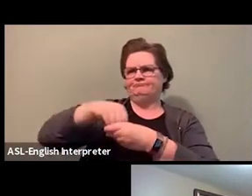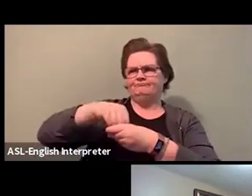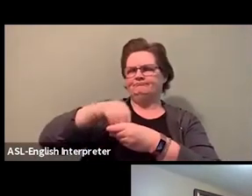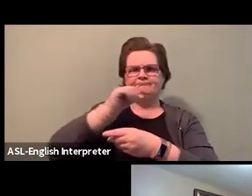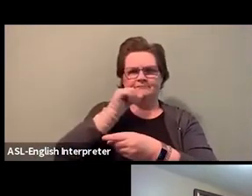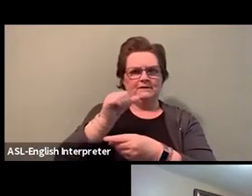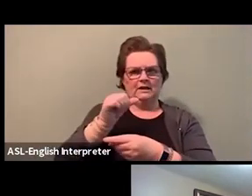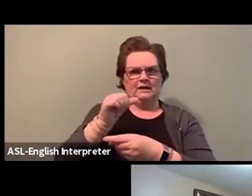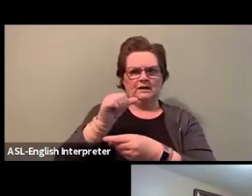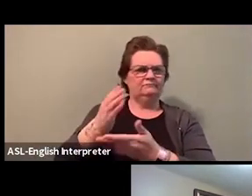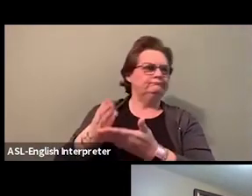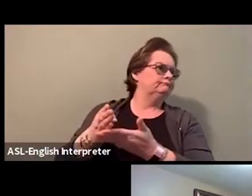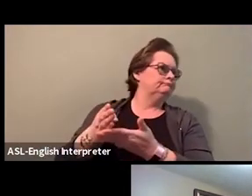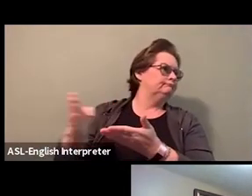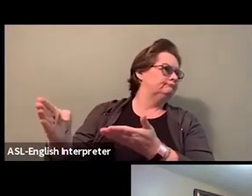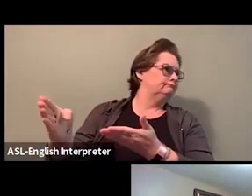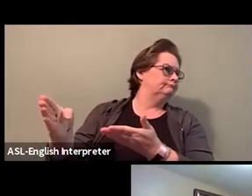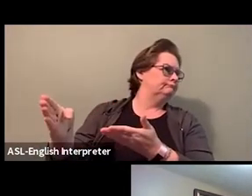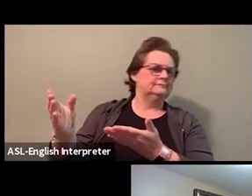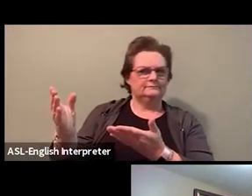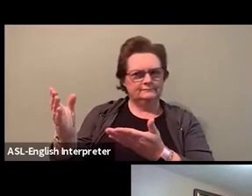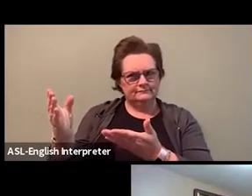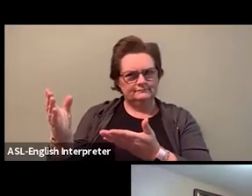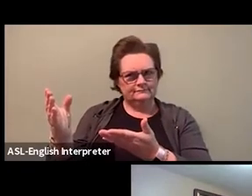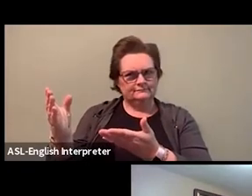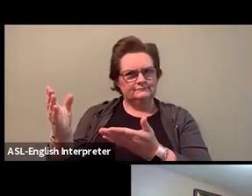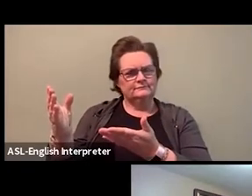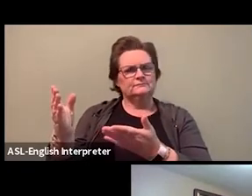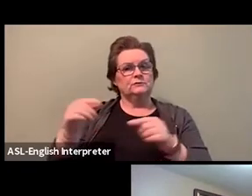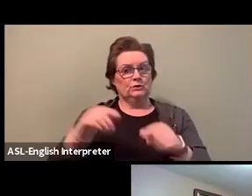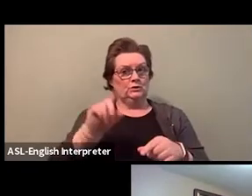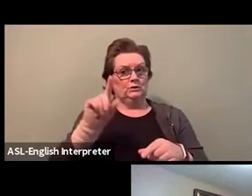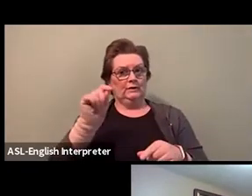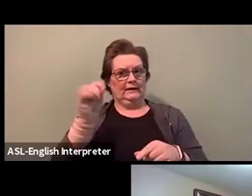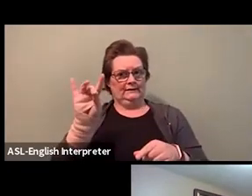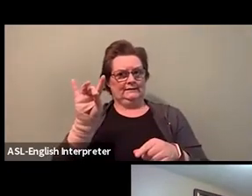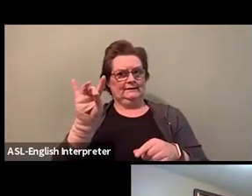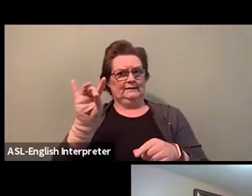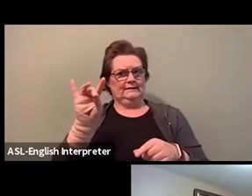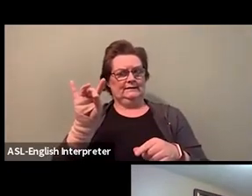a historical moment like no other union in this country. And I see this all the time.